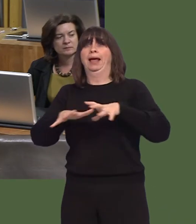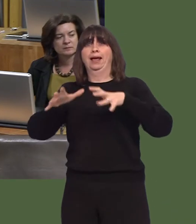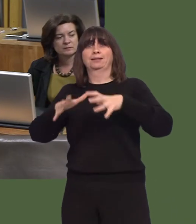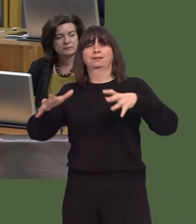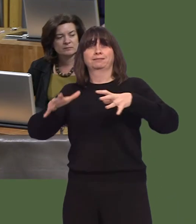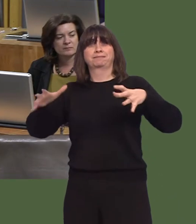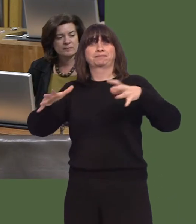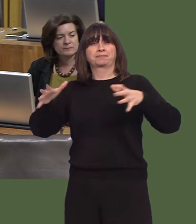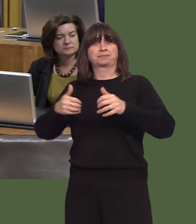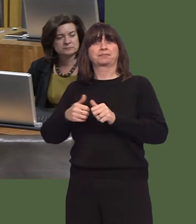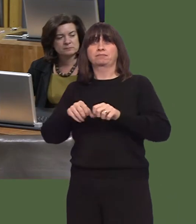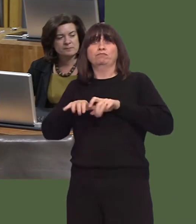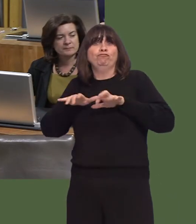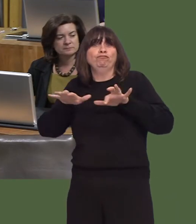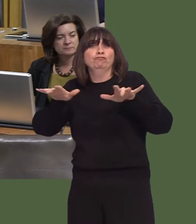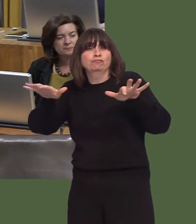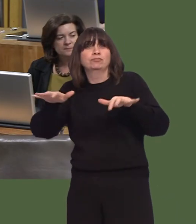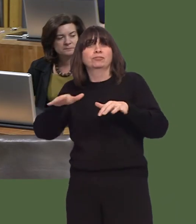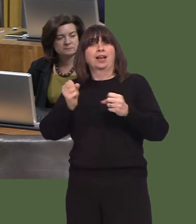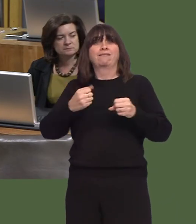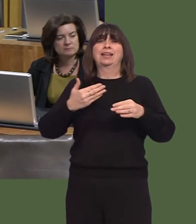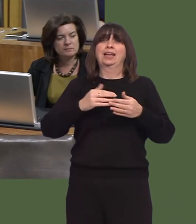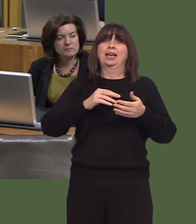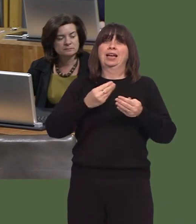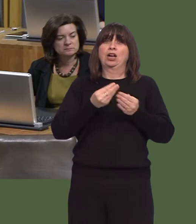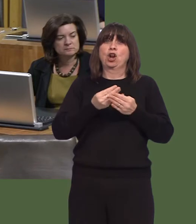Both the recently published economic action plan and the Valleys taskforce delivery plan